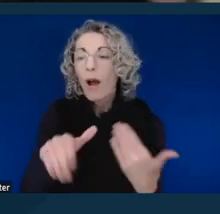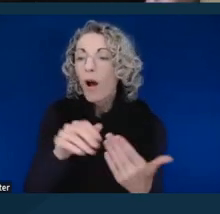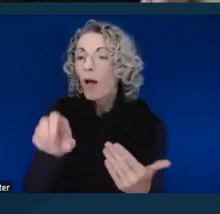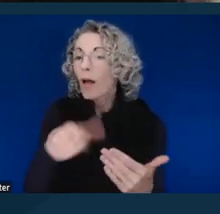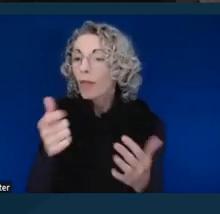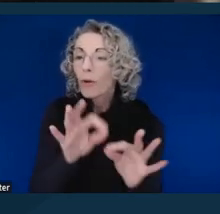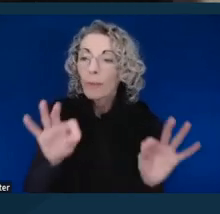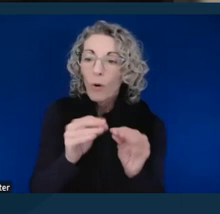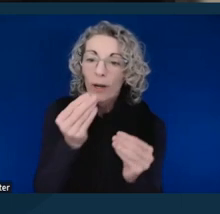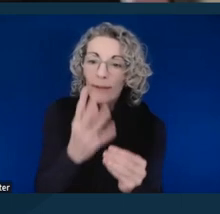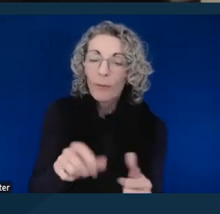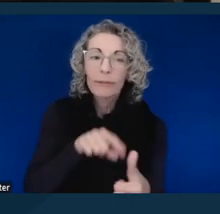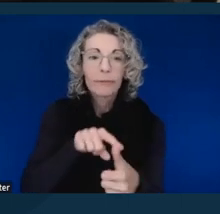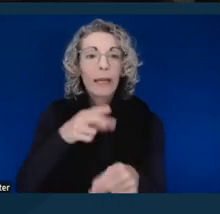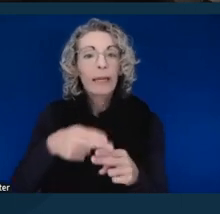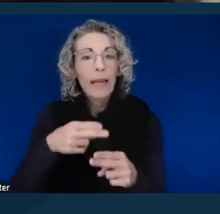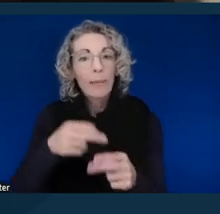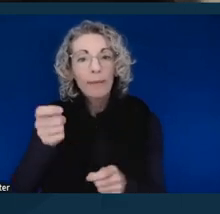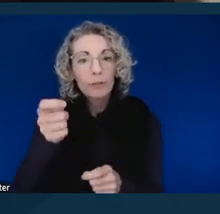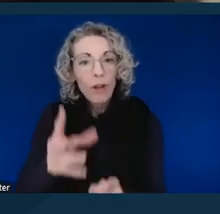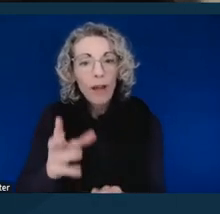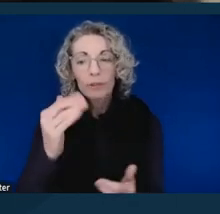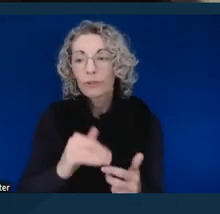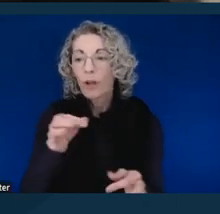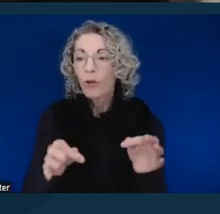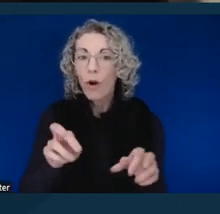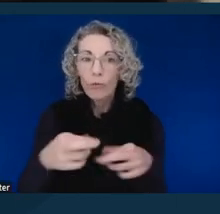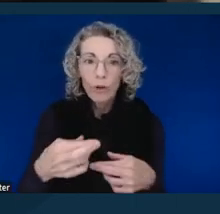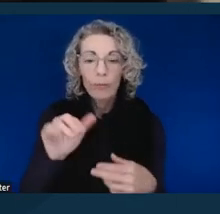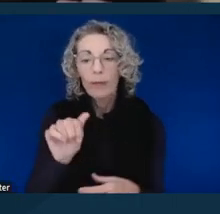the judge, the courtroom, the case number, the case title,